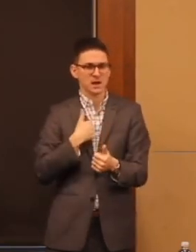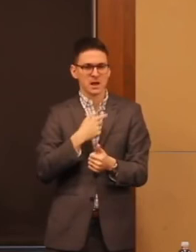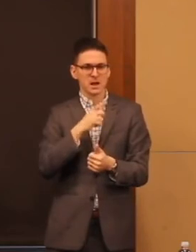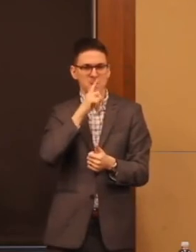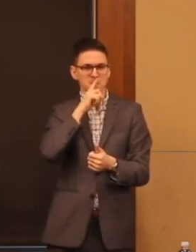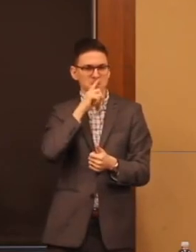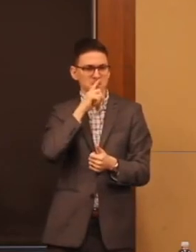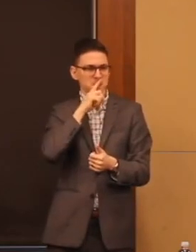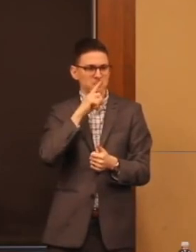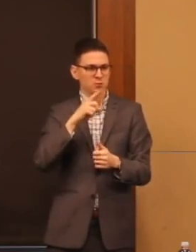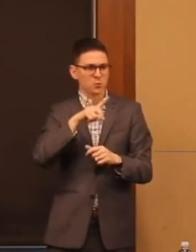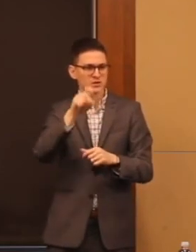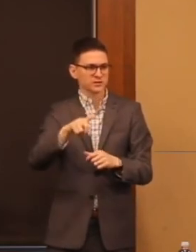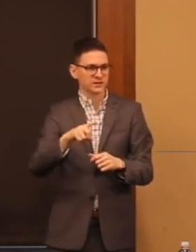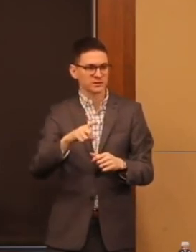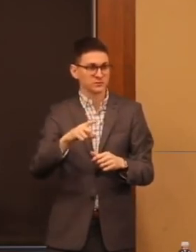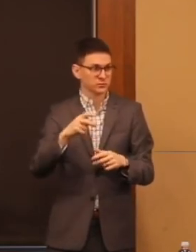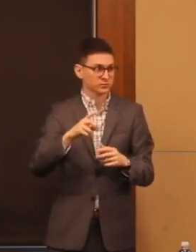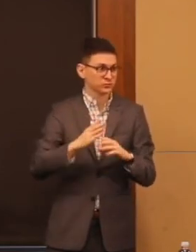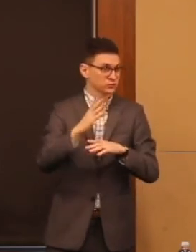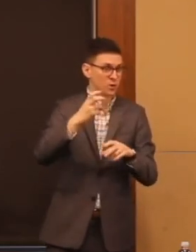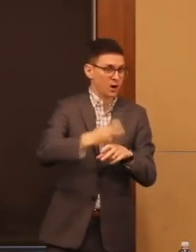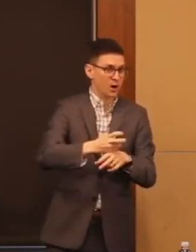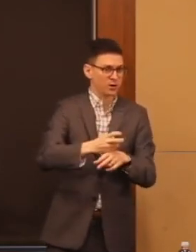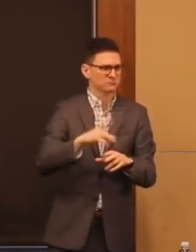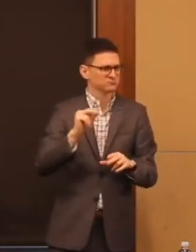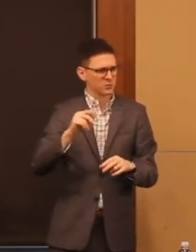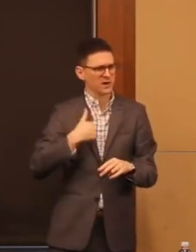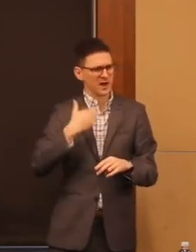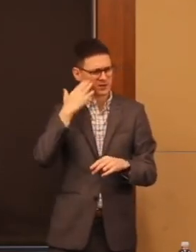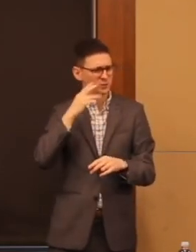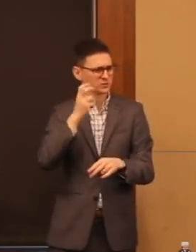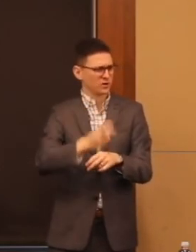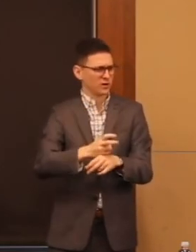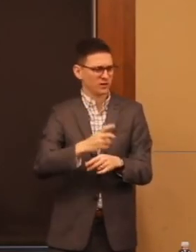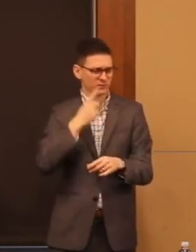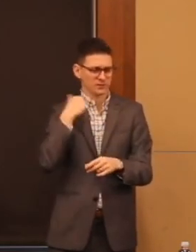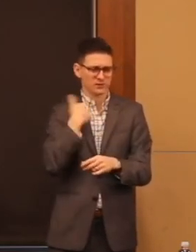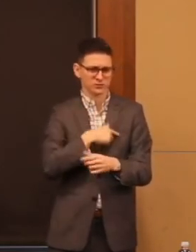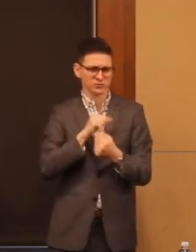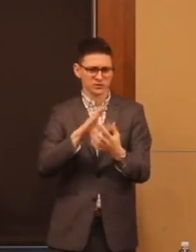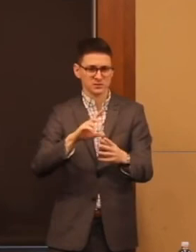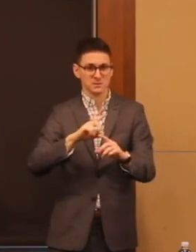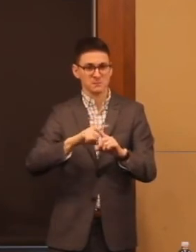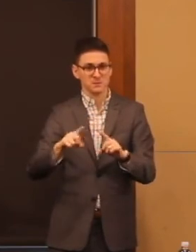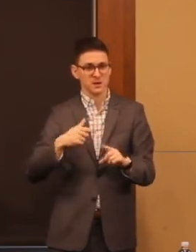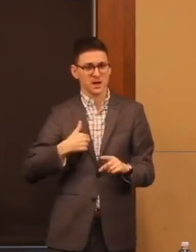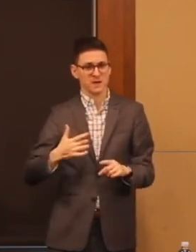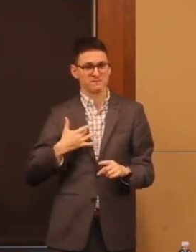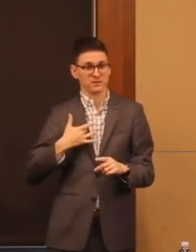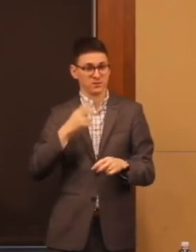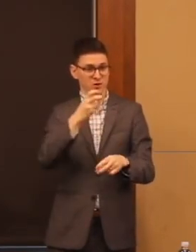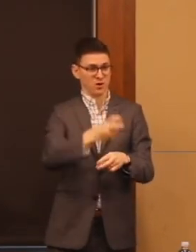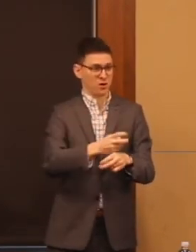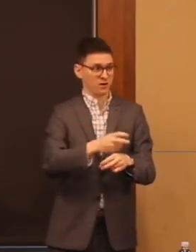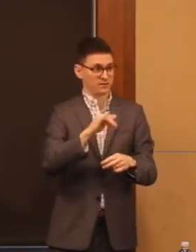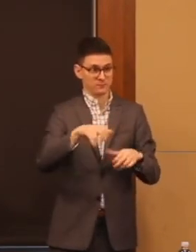I will never question how hard it is. I know how hard it is. I'm suggesting how hard it is not the question.